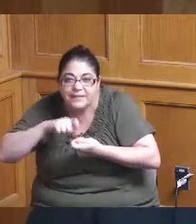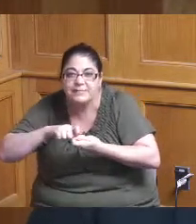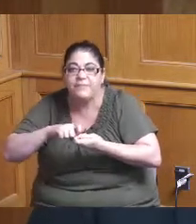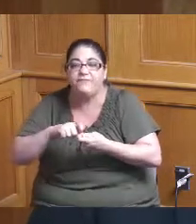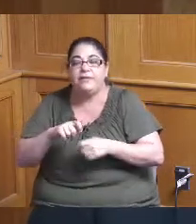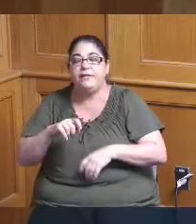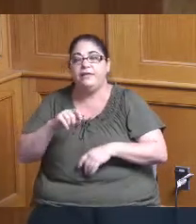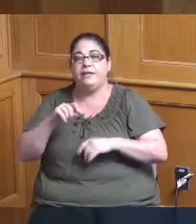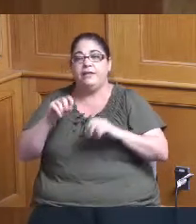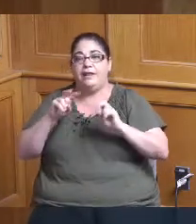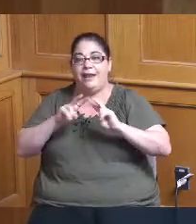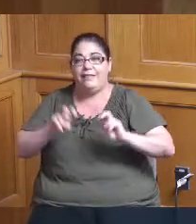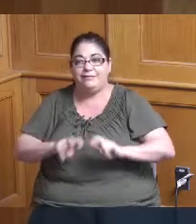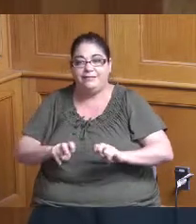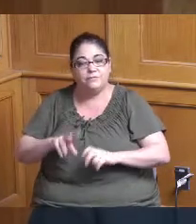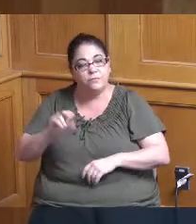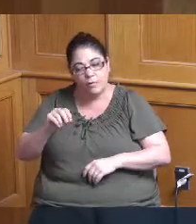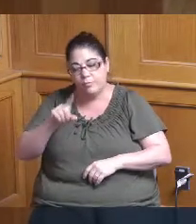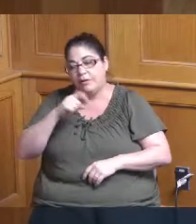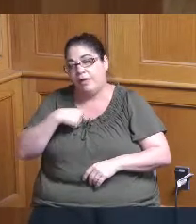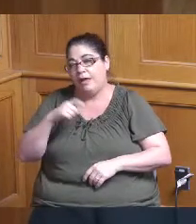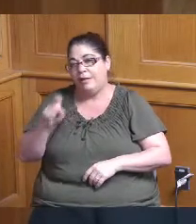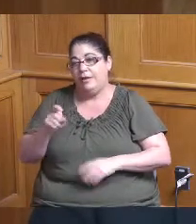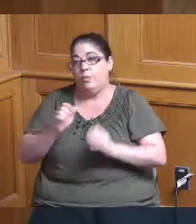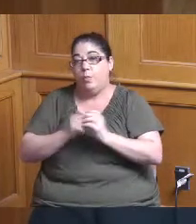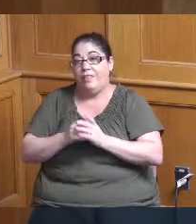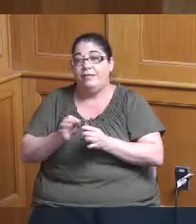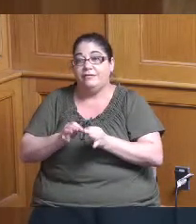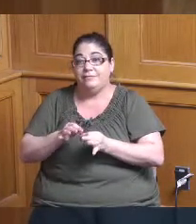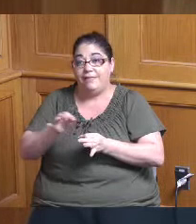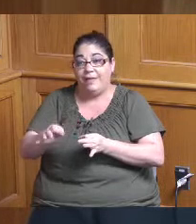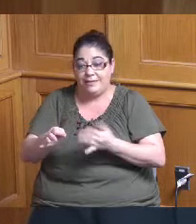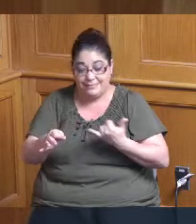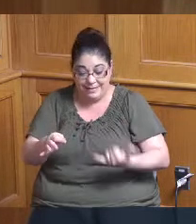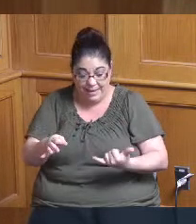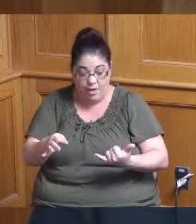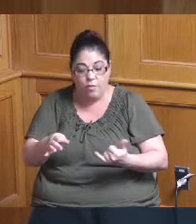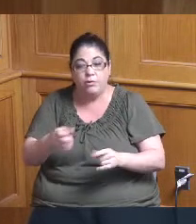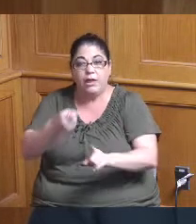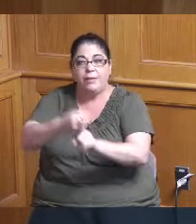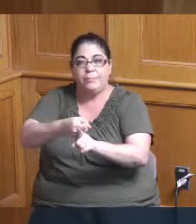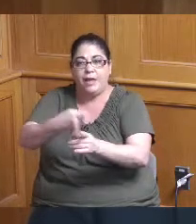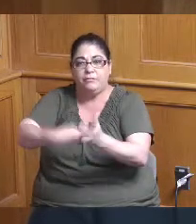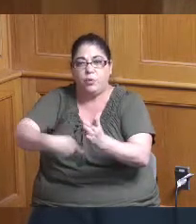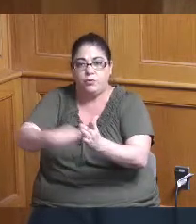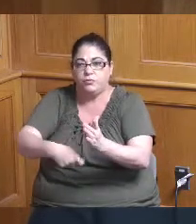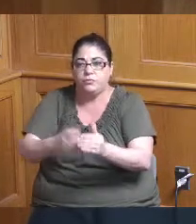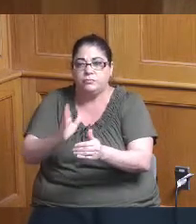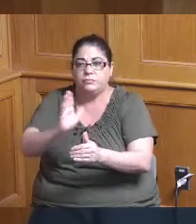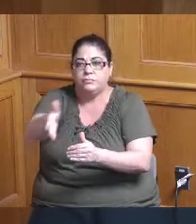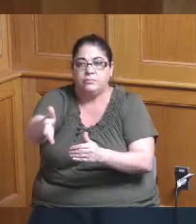I'm just asking with the delays that we know that supply chains impacting things